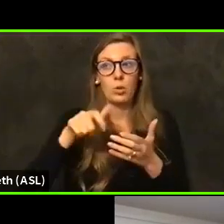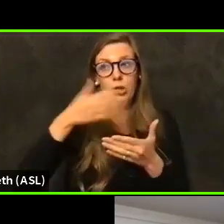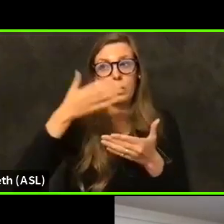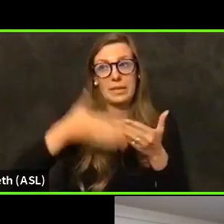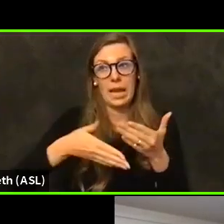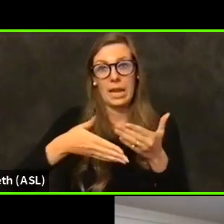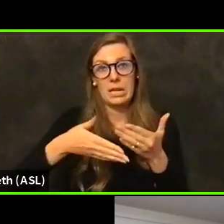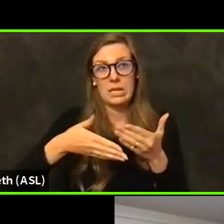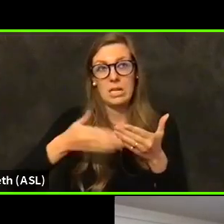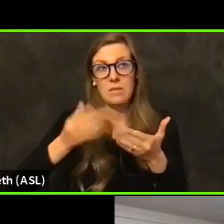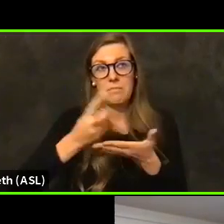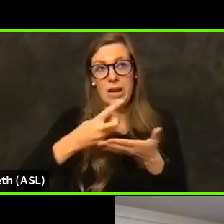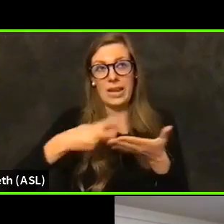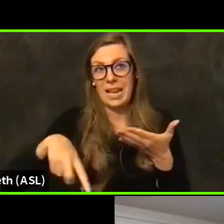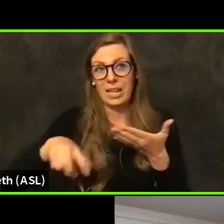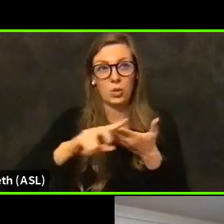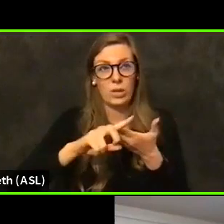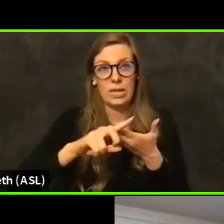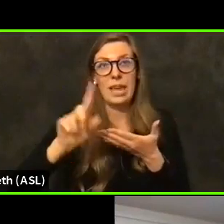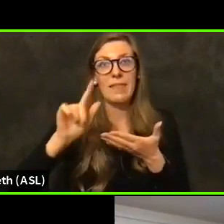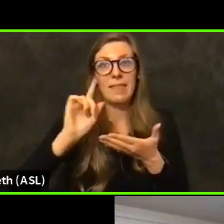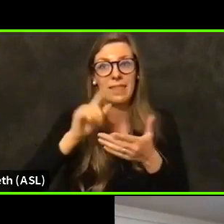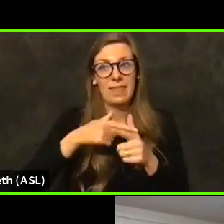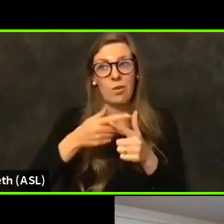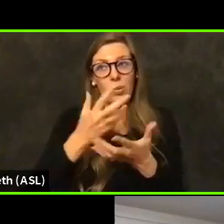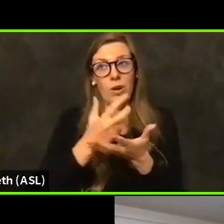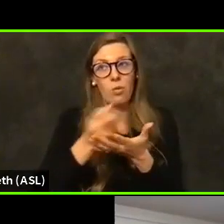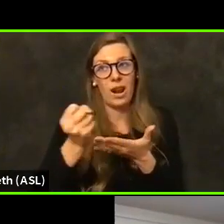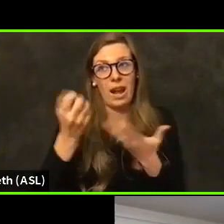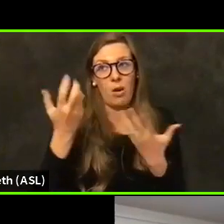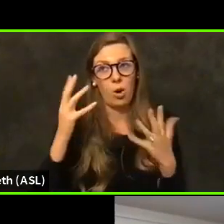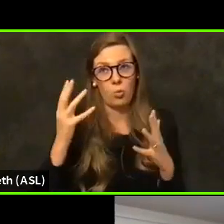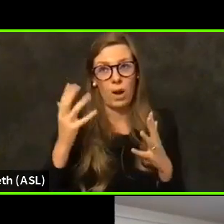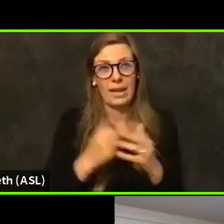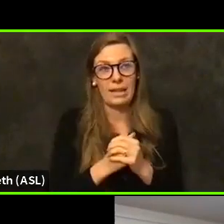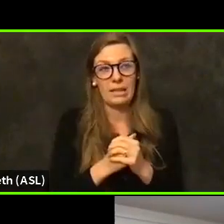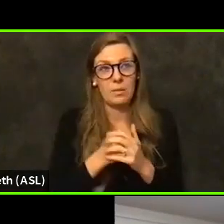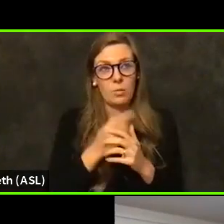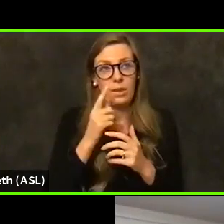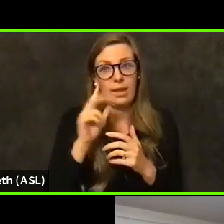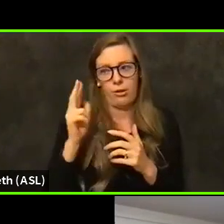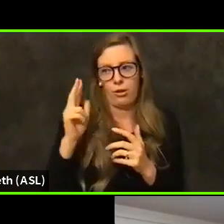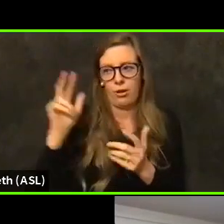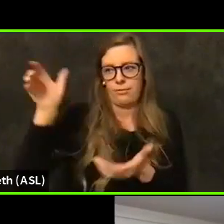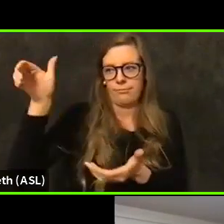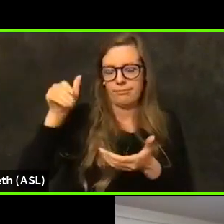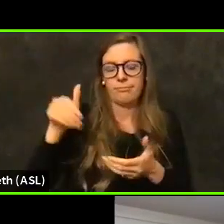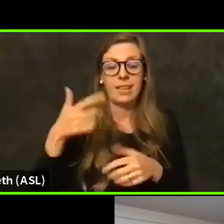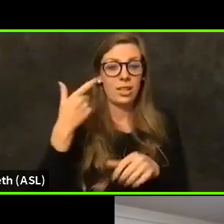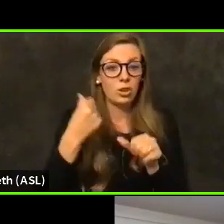done and we wouldn't have any more shots to give out. And just remember, this is still Pfizer